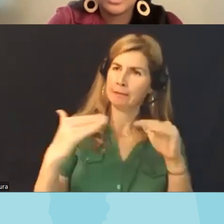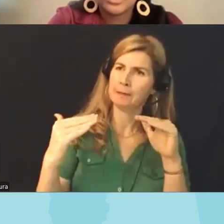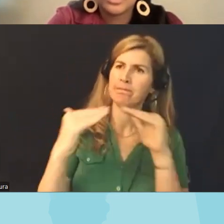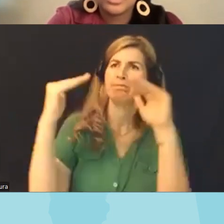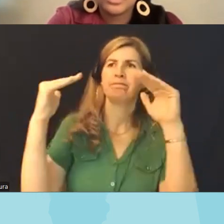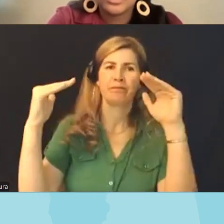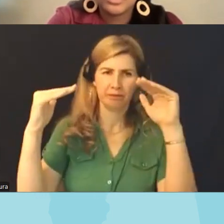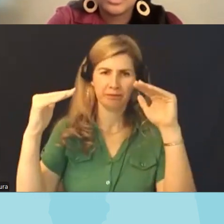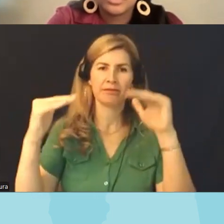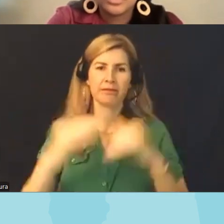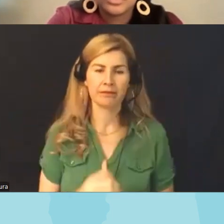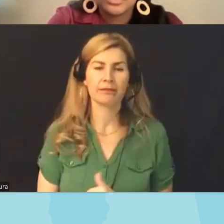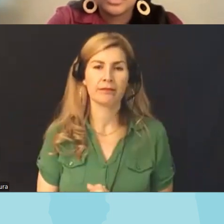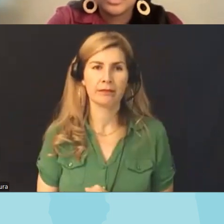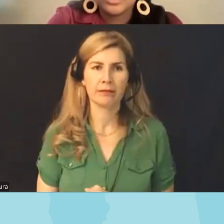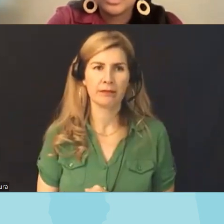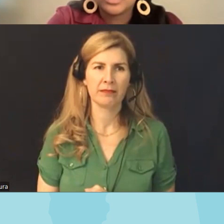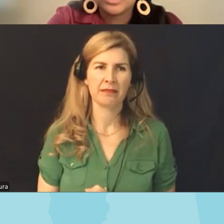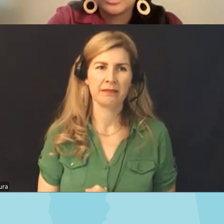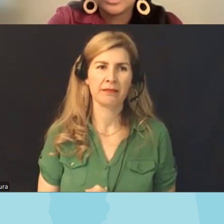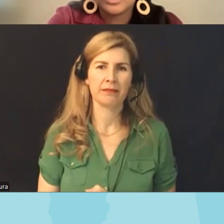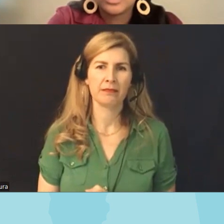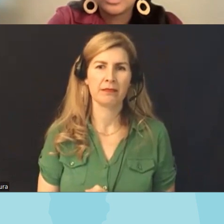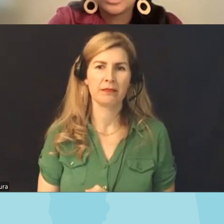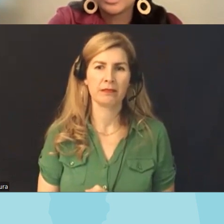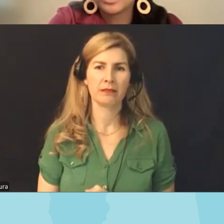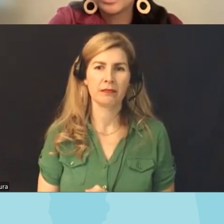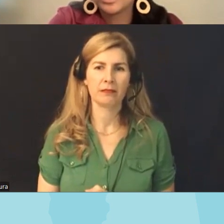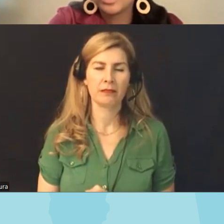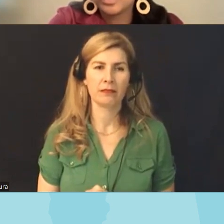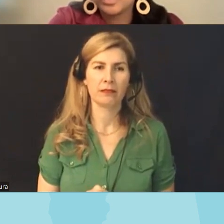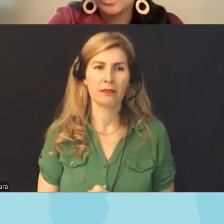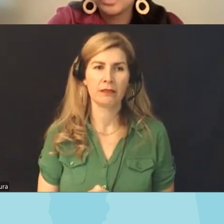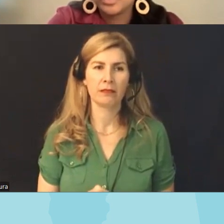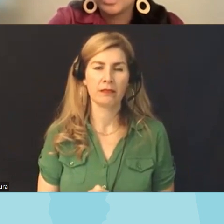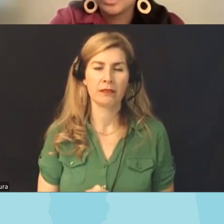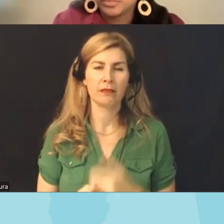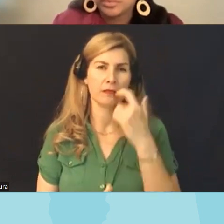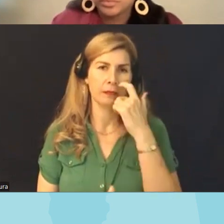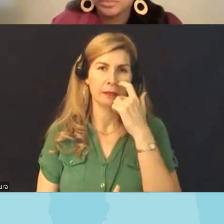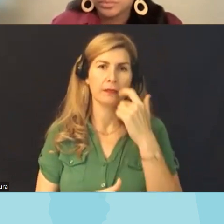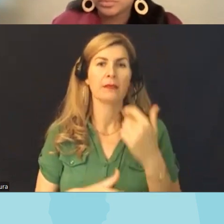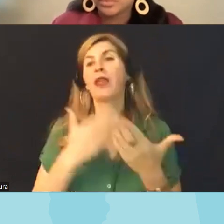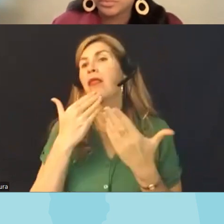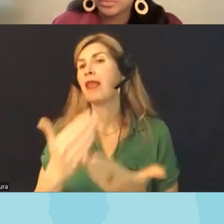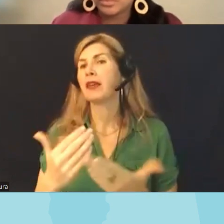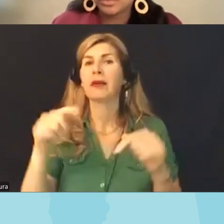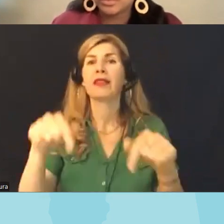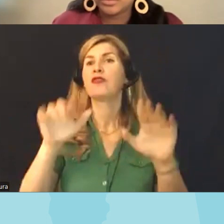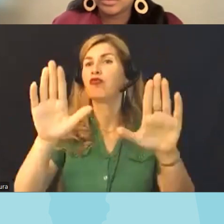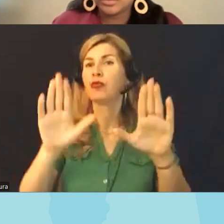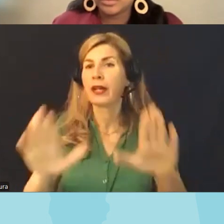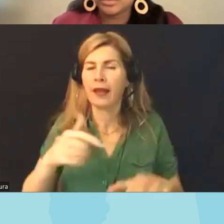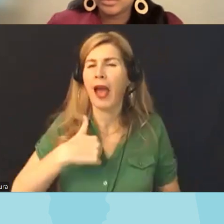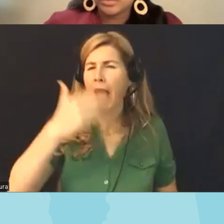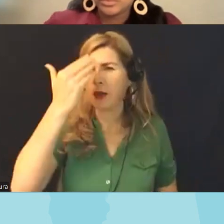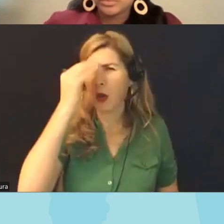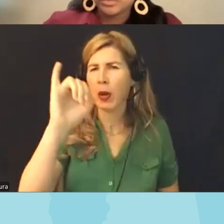about thank you I think this this is great and I will add that I know in Illinois similar um